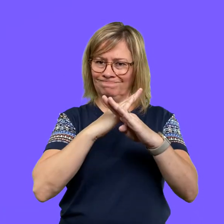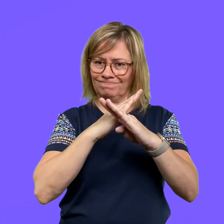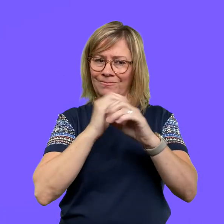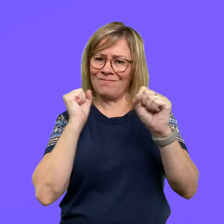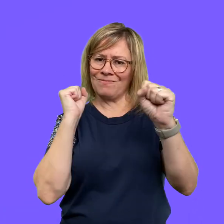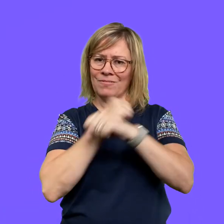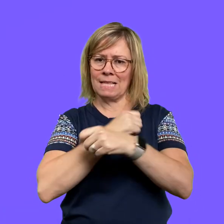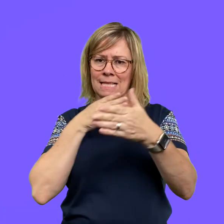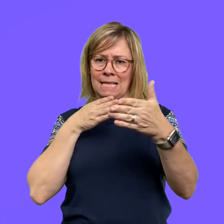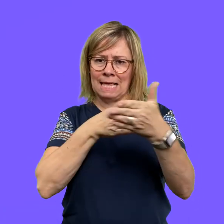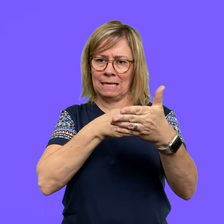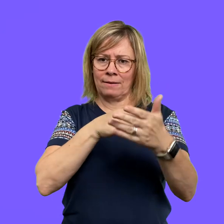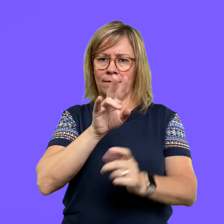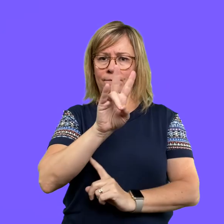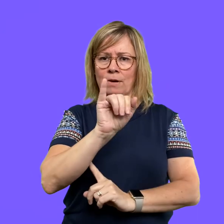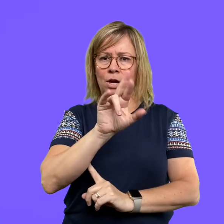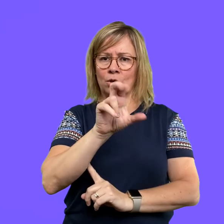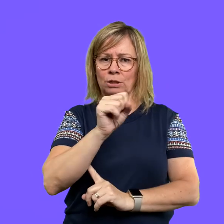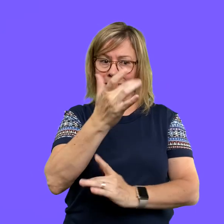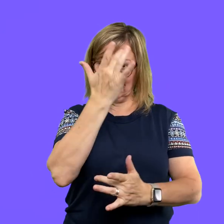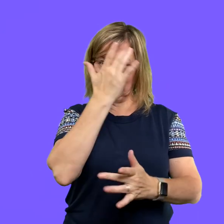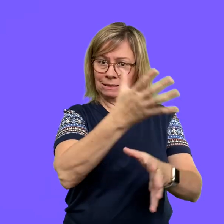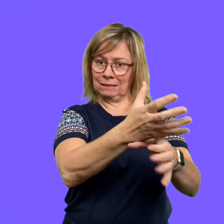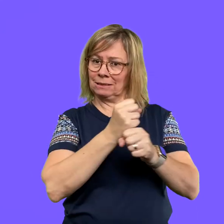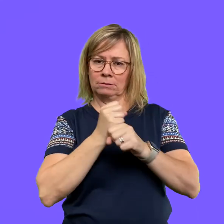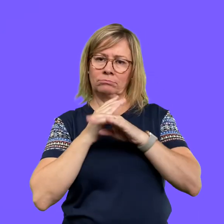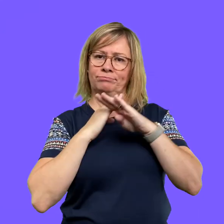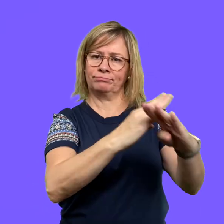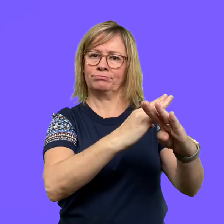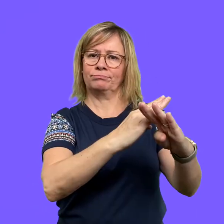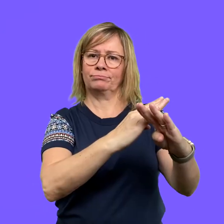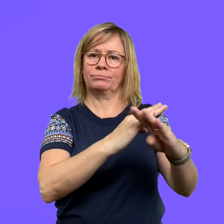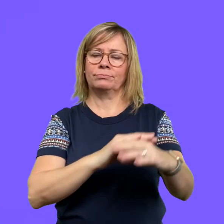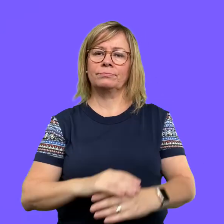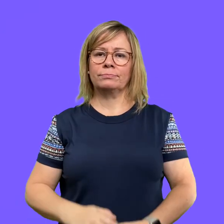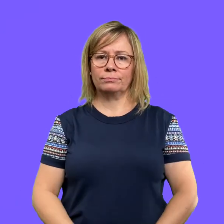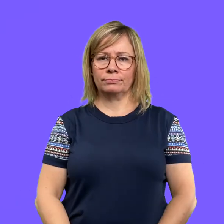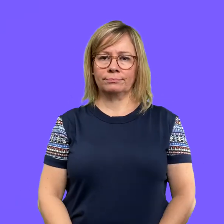against a virus, or prevent you from becoming ill with the virus.